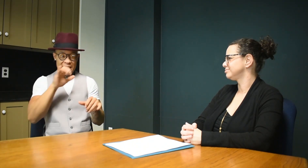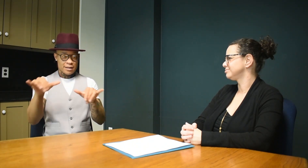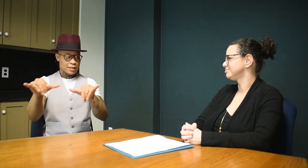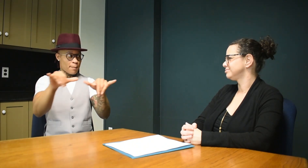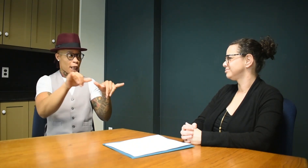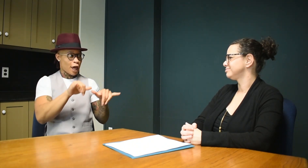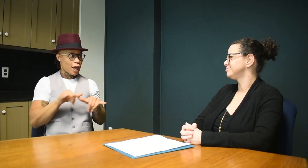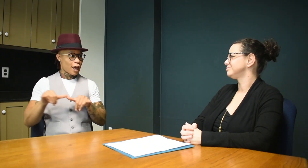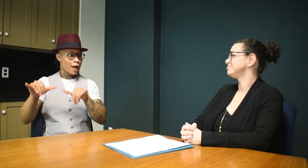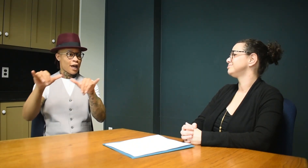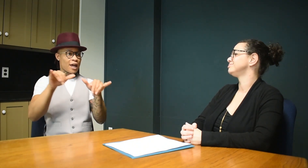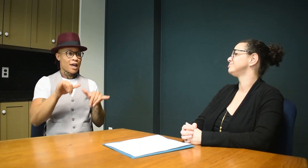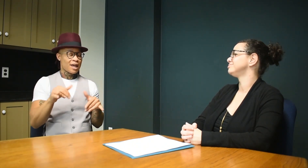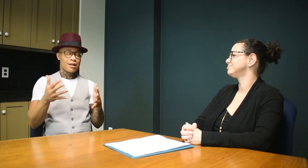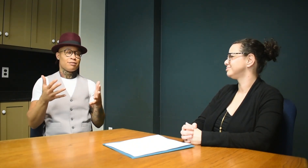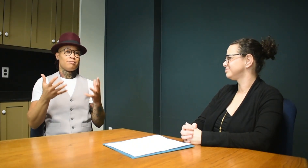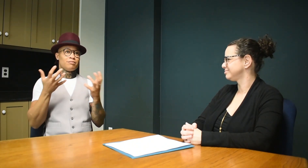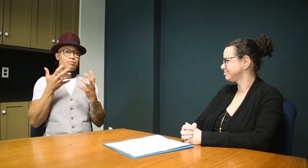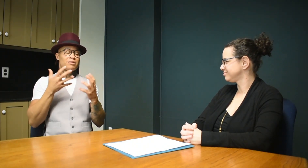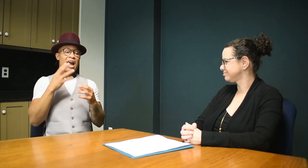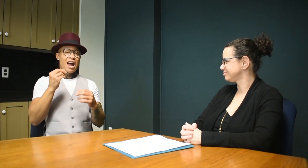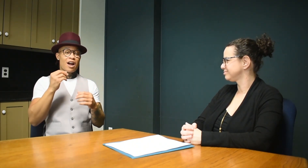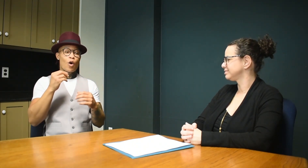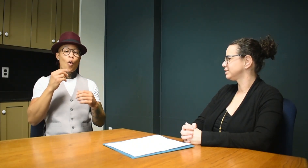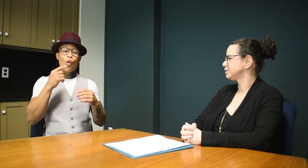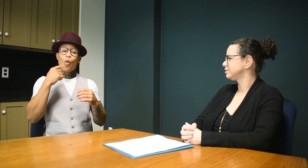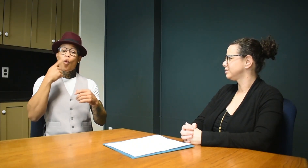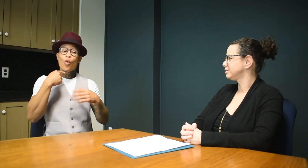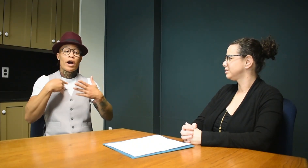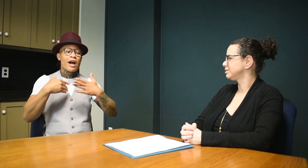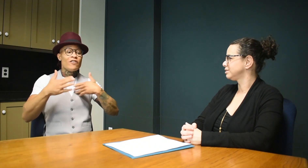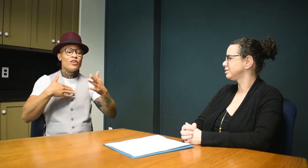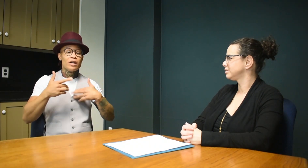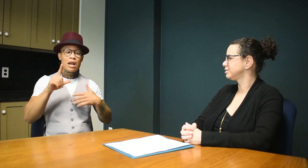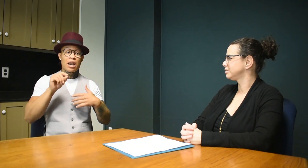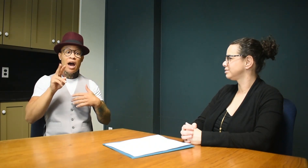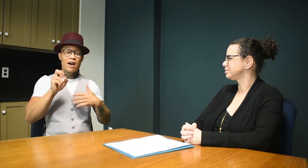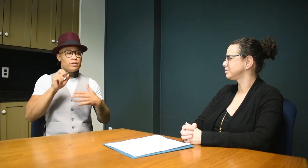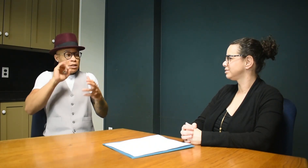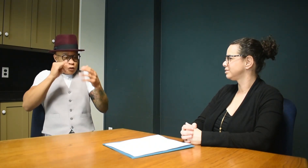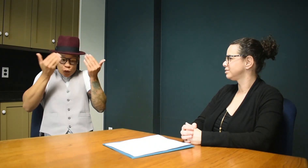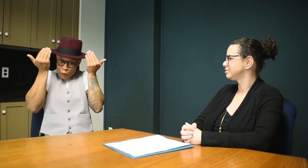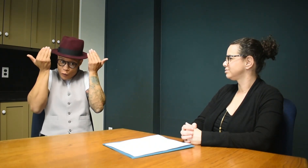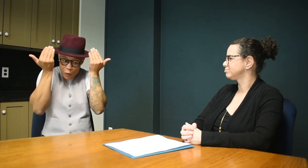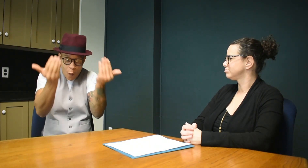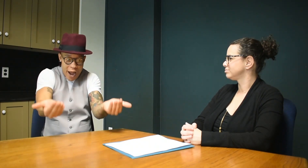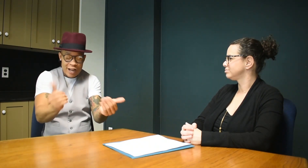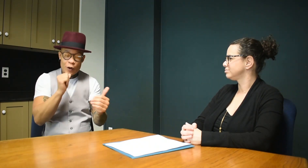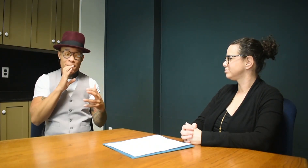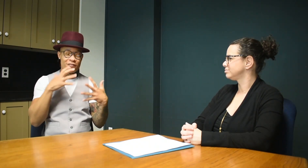We are all the same. Wow! Whoever you love, let them know! Don't be afraid to tell them